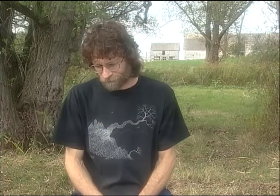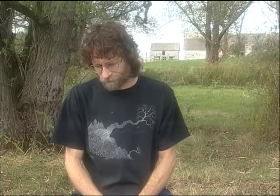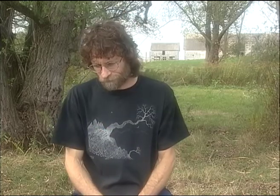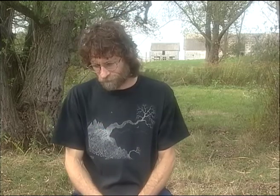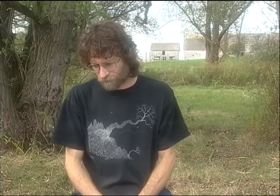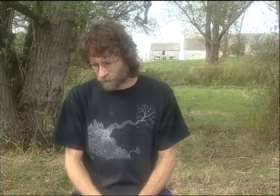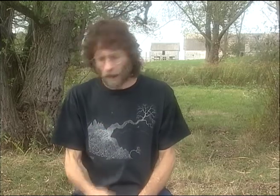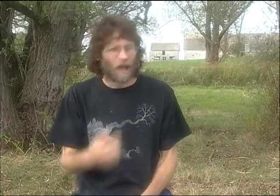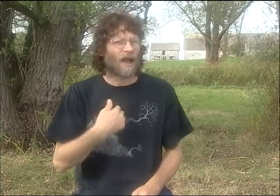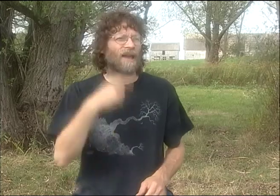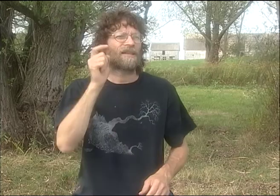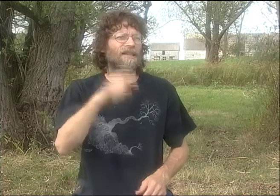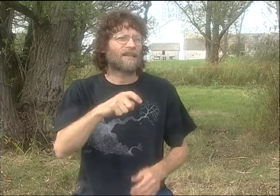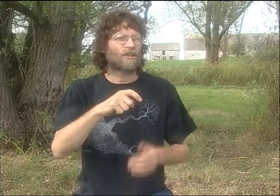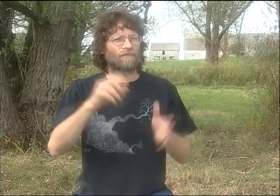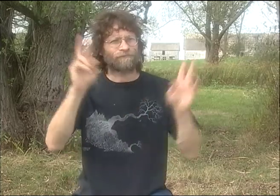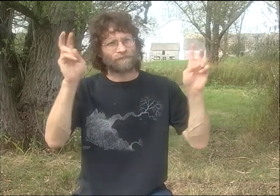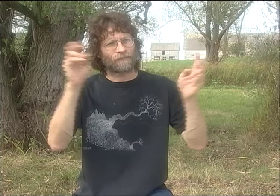I WAS LOOKING FOR A SCHOOL.